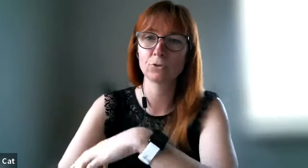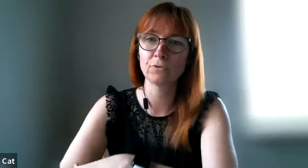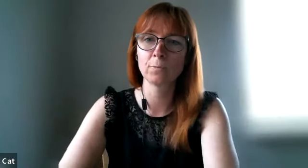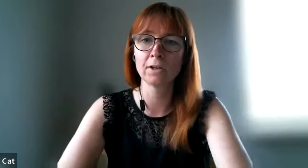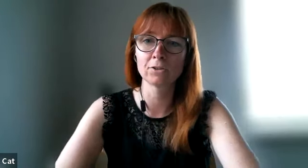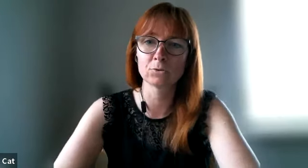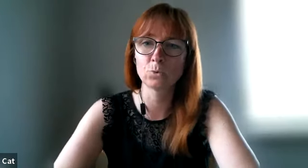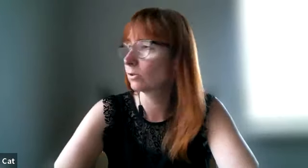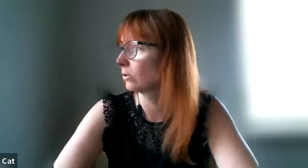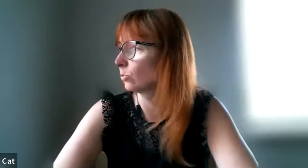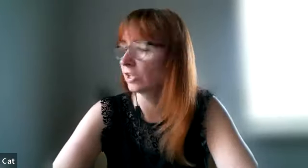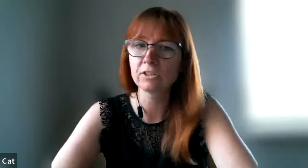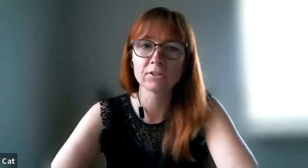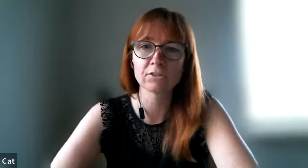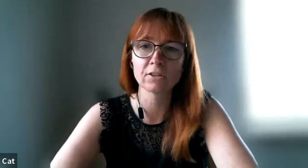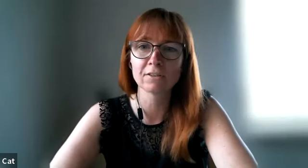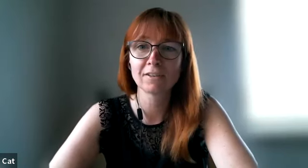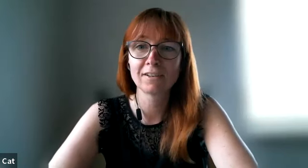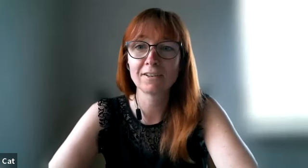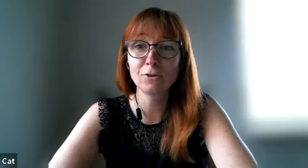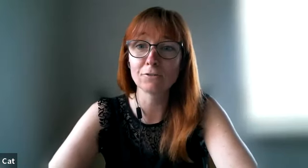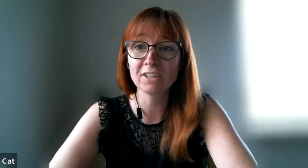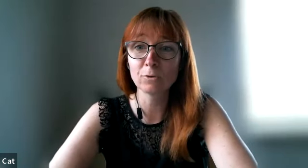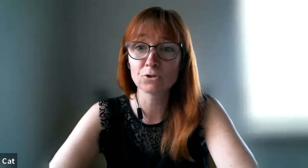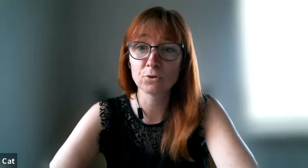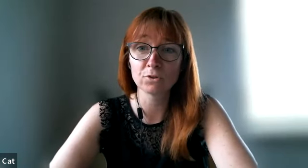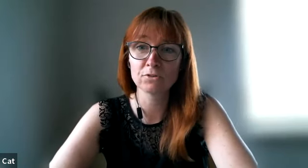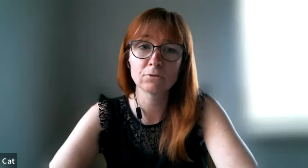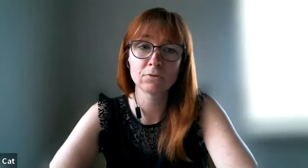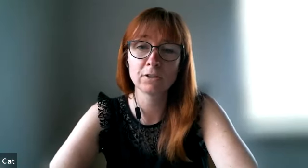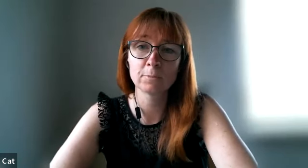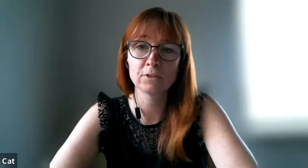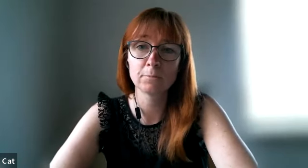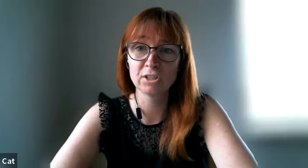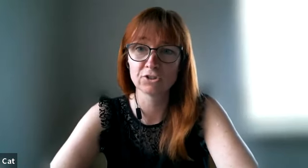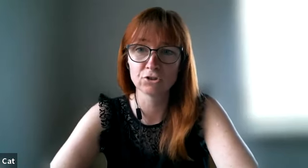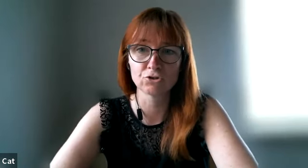if your man doesn't want to read this um love language book so give him the immense edition